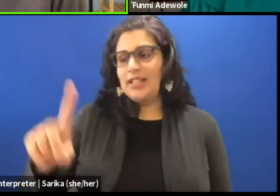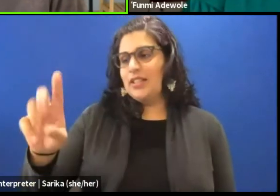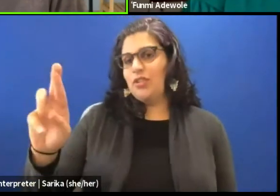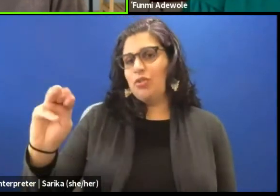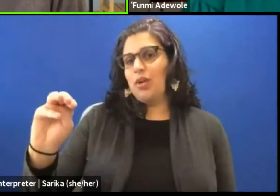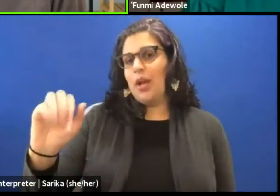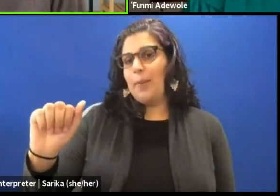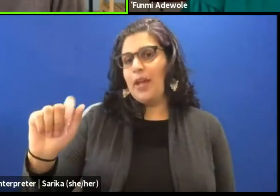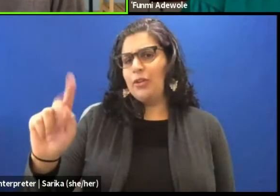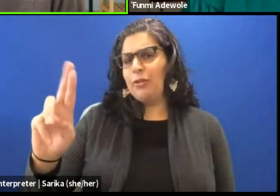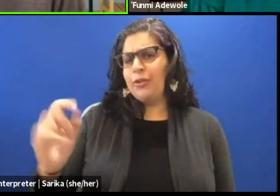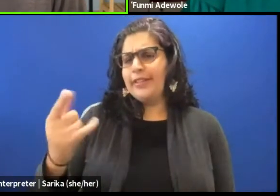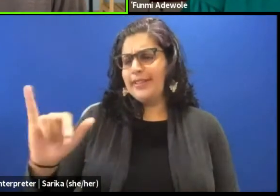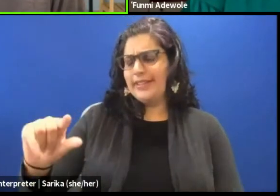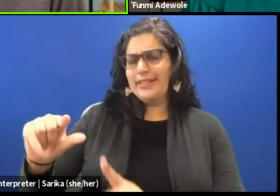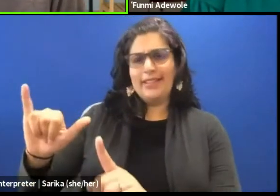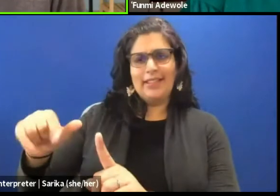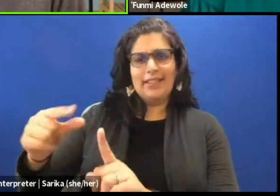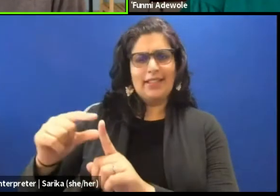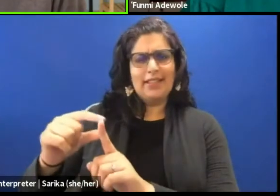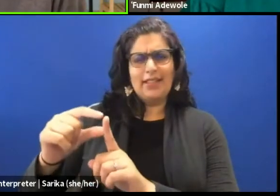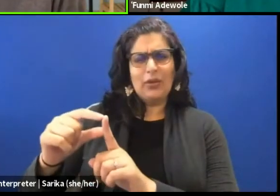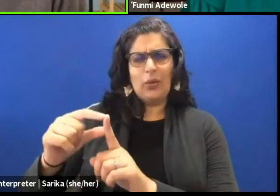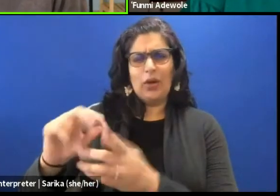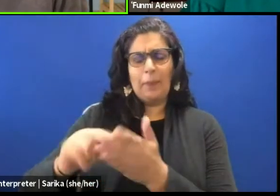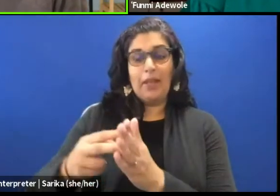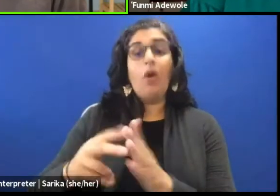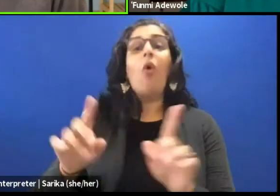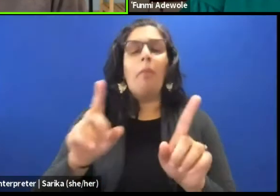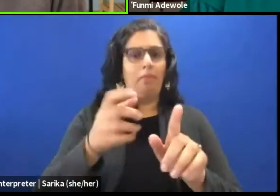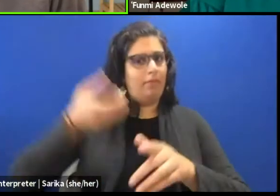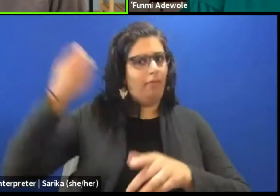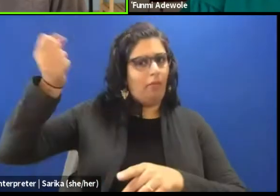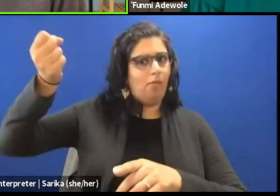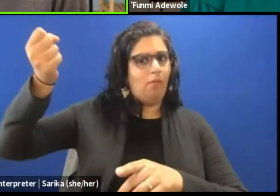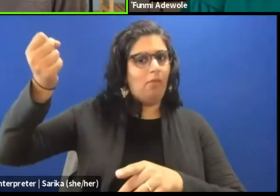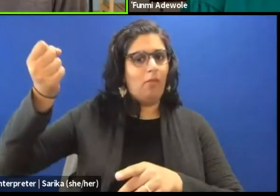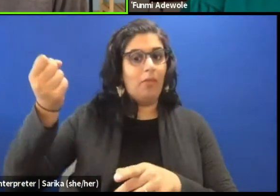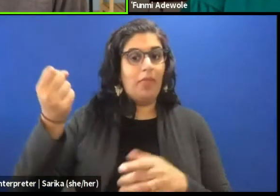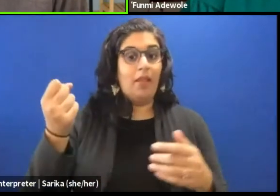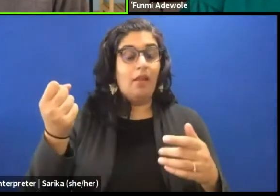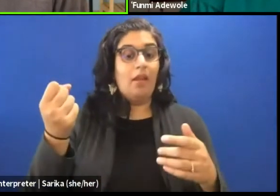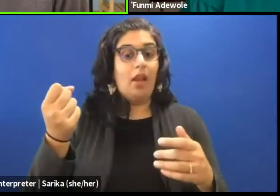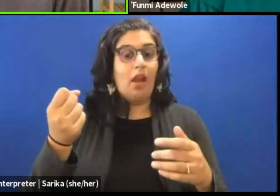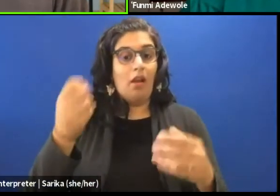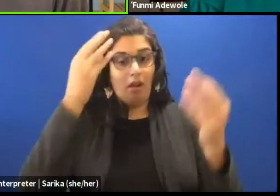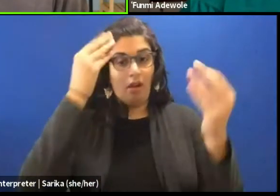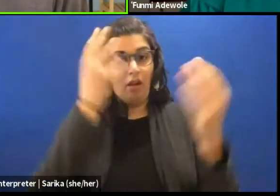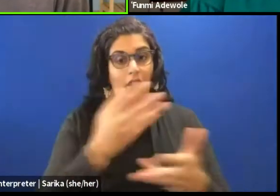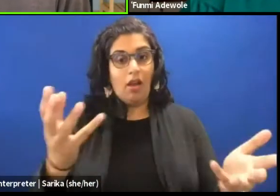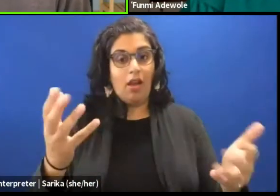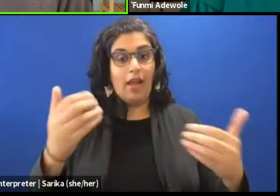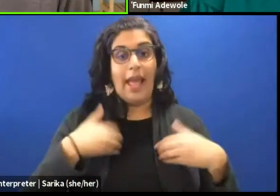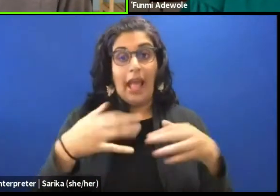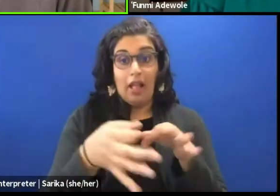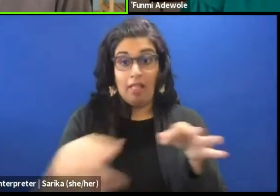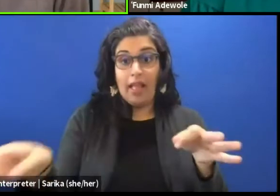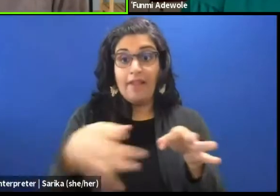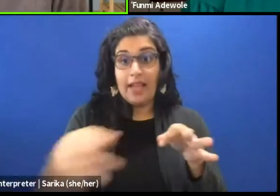And just a minute before you answer that question I'd like to also say, that we have live captioning happening.